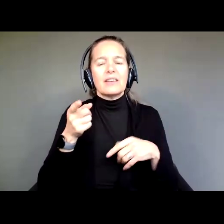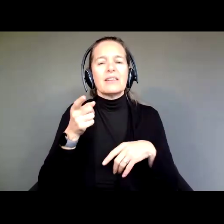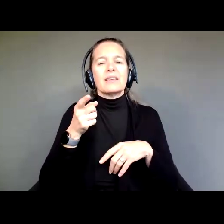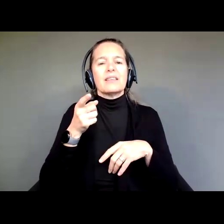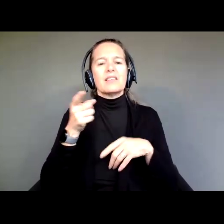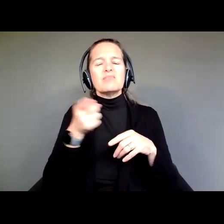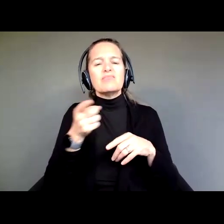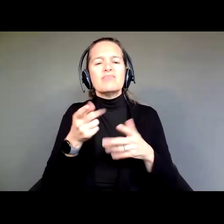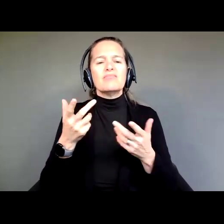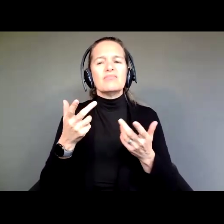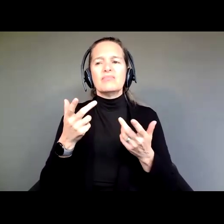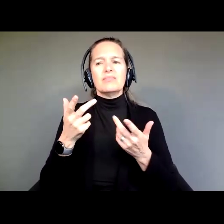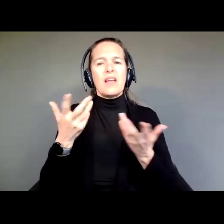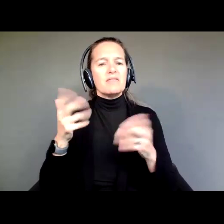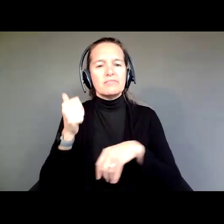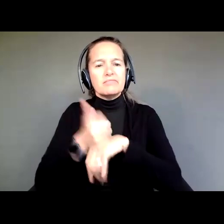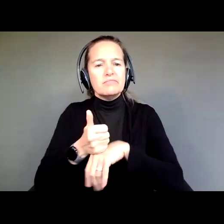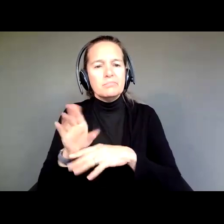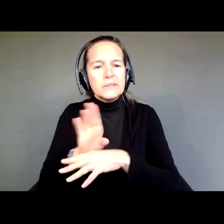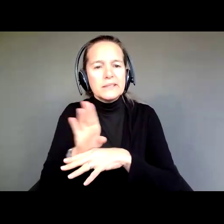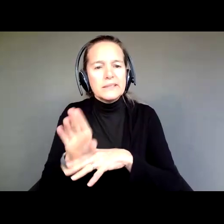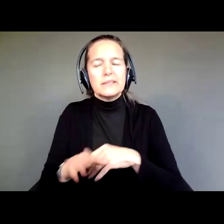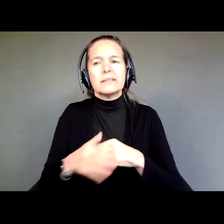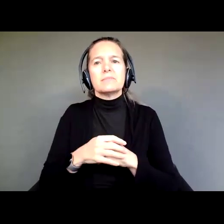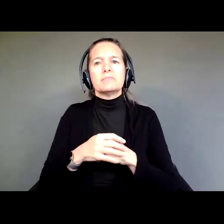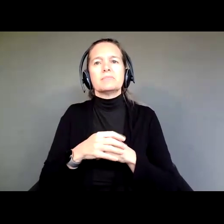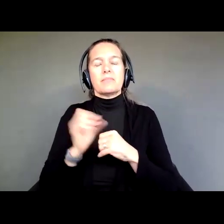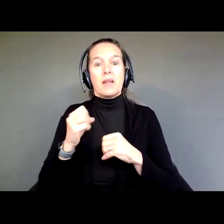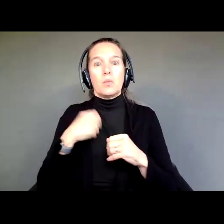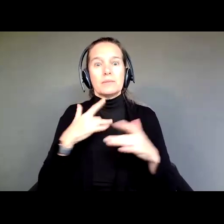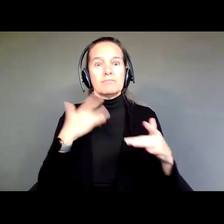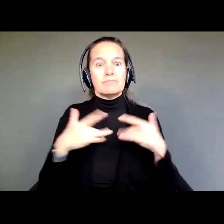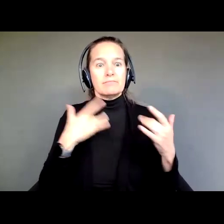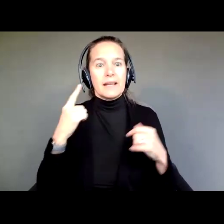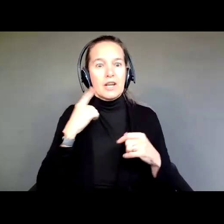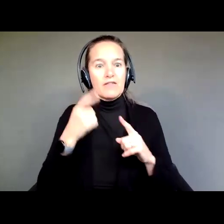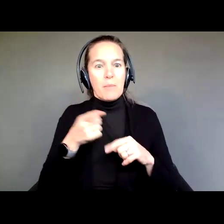had businesses started, and just super excited to hear from them, give you an opportunity